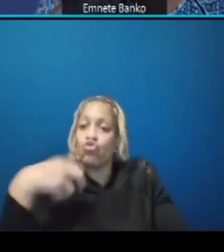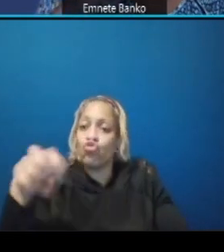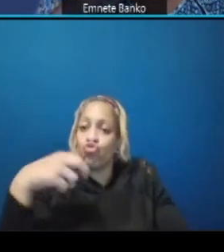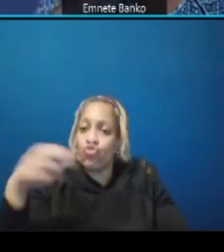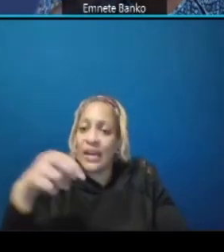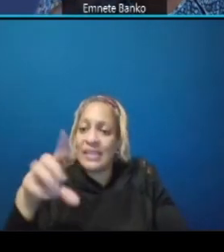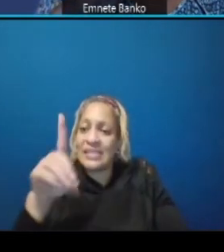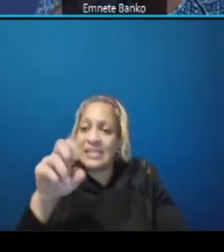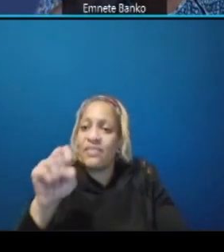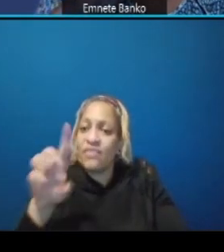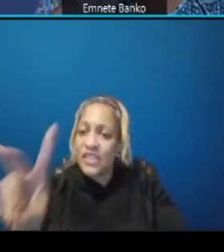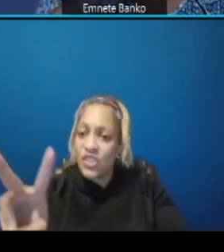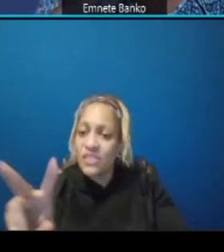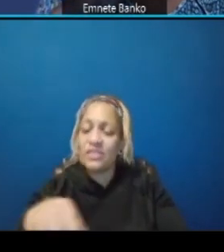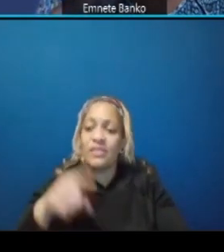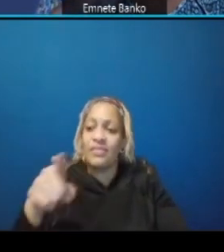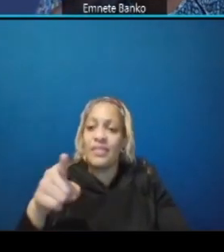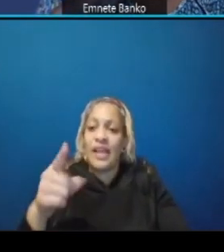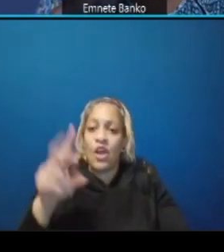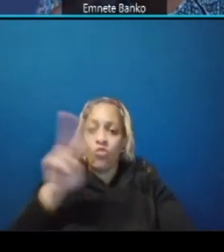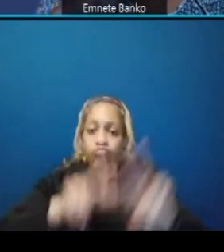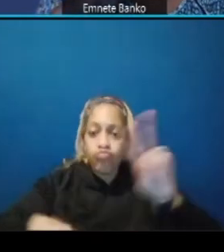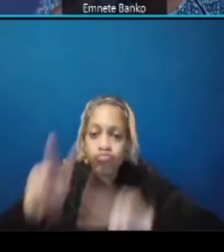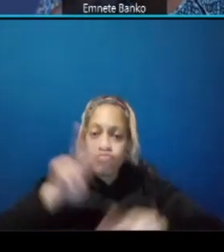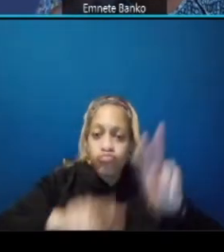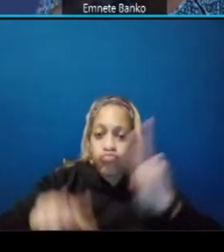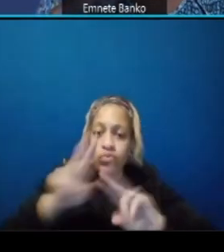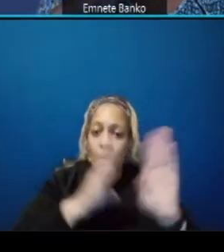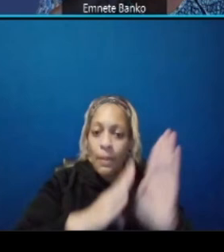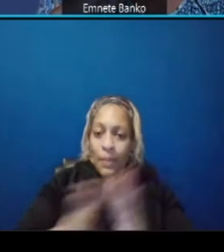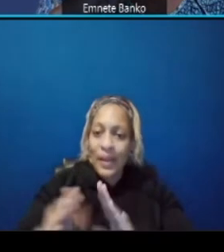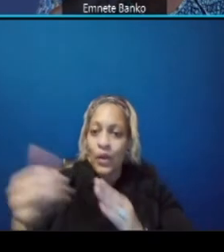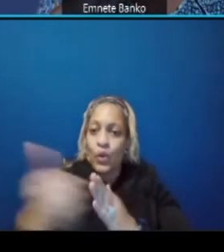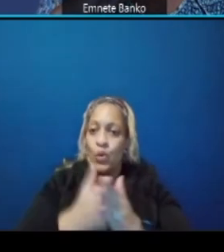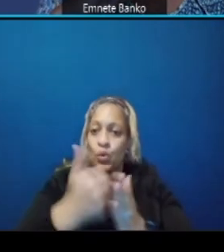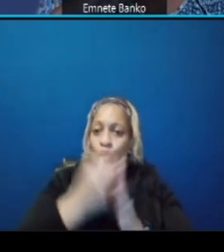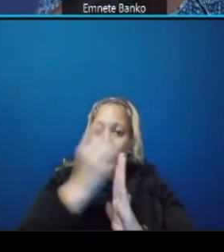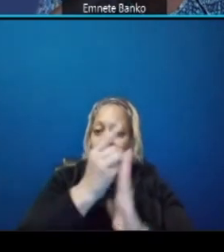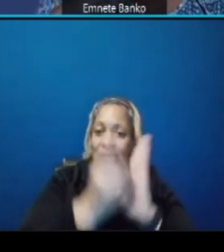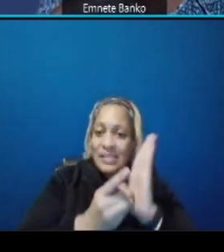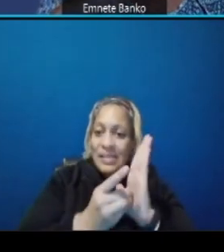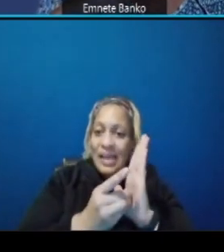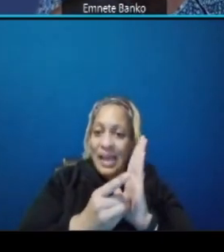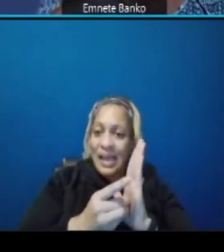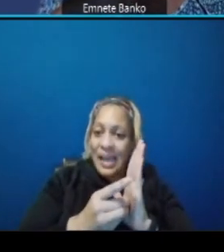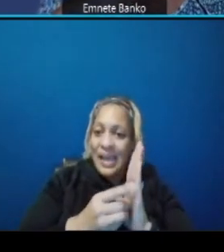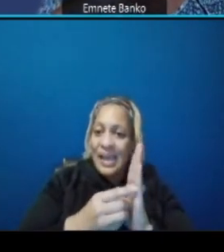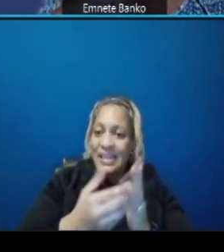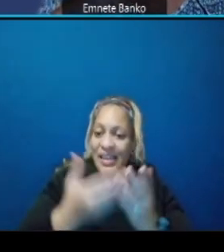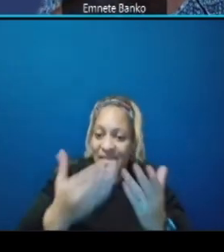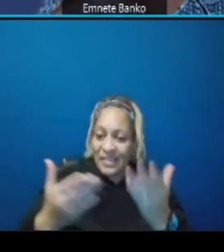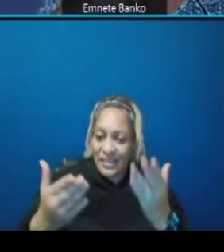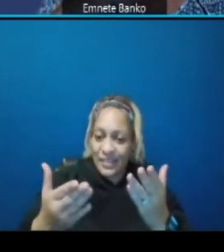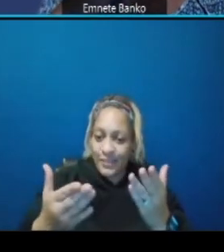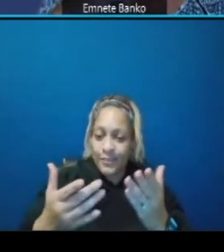look at the new design elements and coordinates with the bus circulation team as well they have